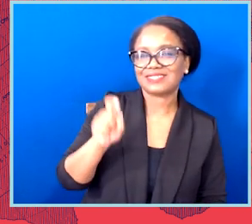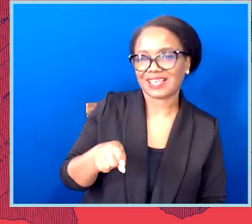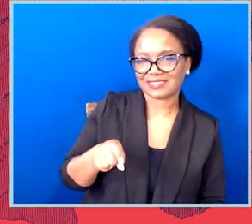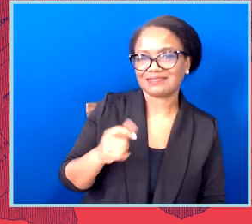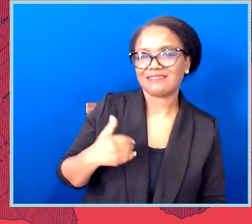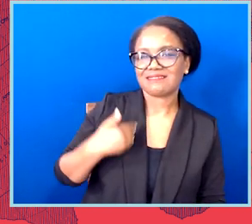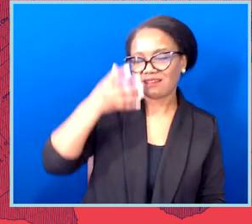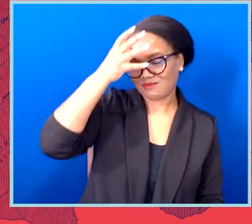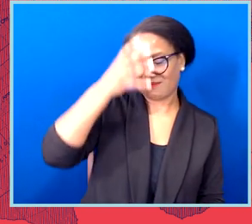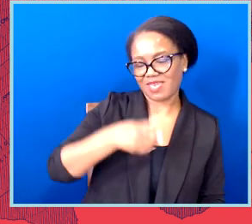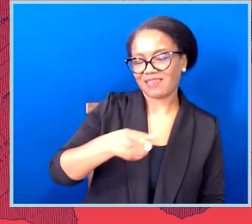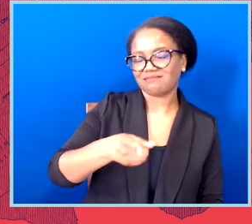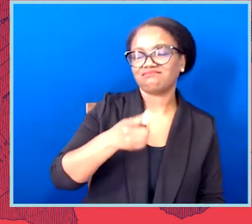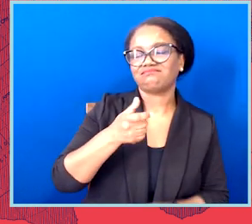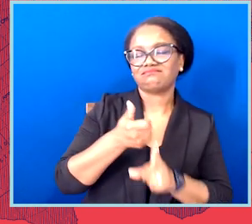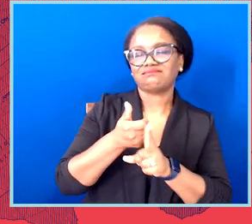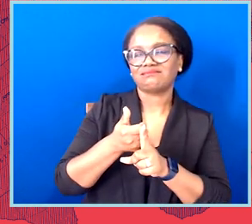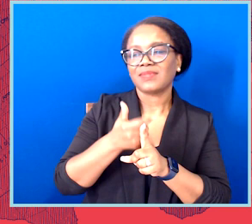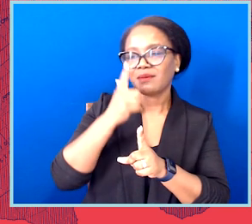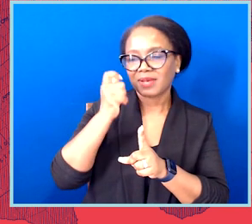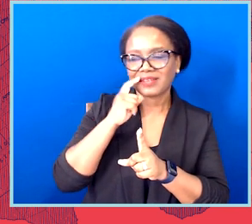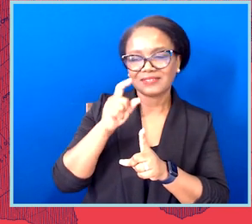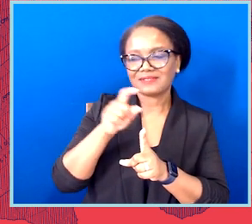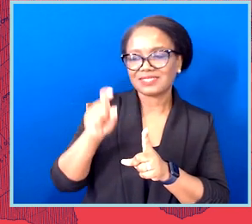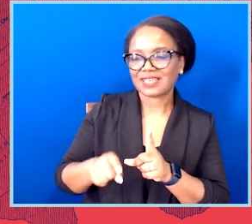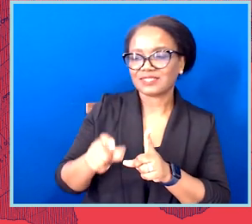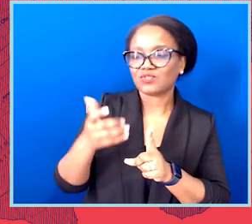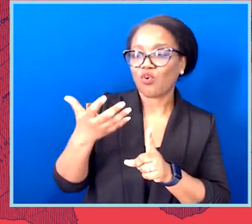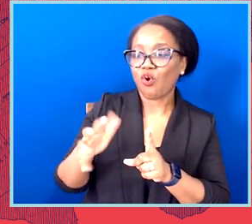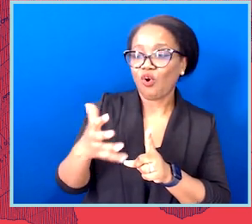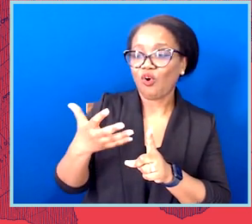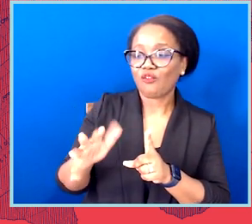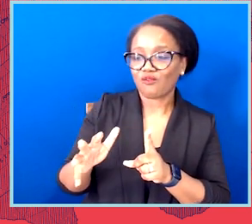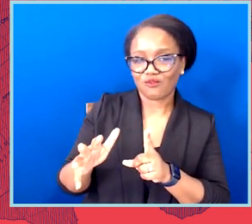And he, because of, you know, Texas’s existing, already very restrictive rule, was forced